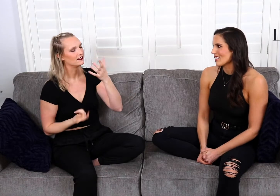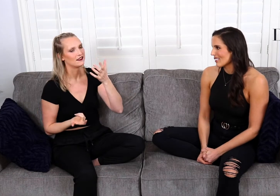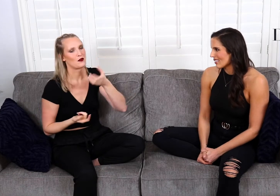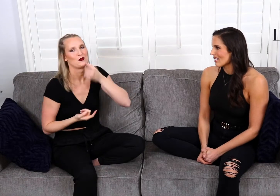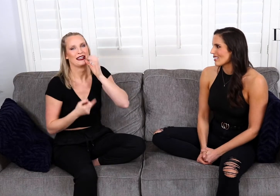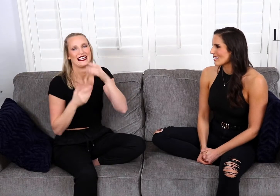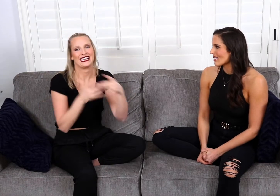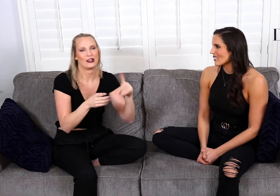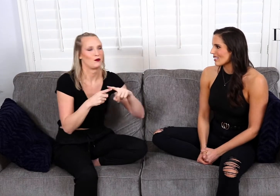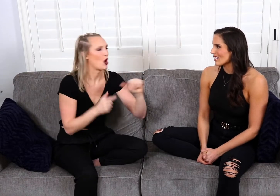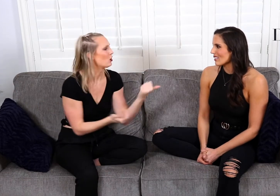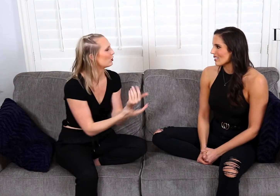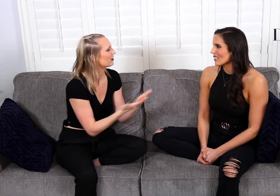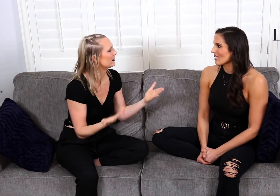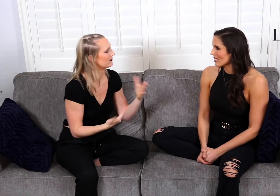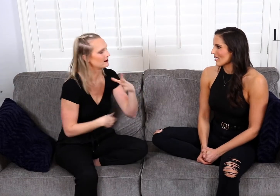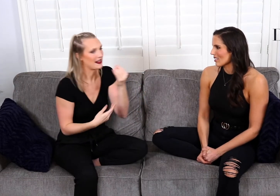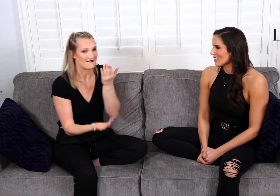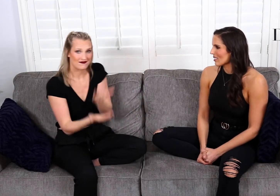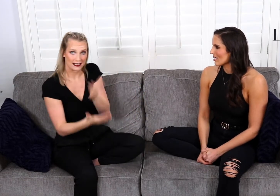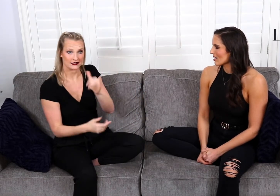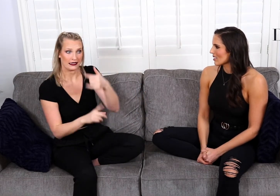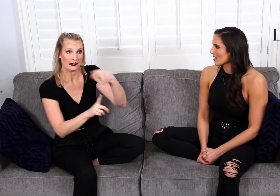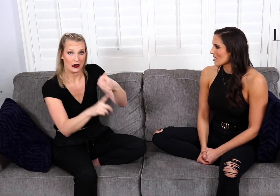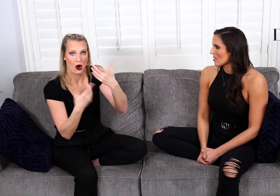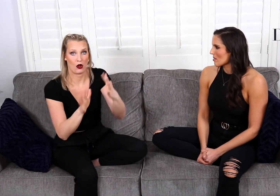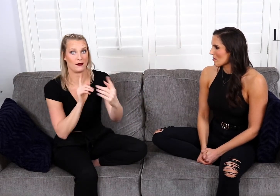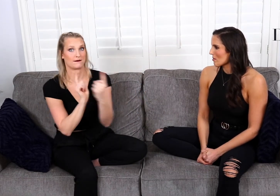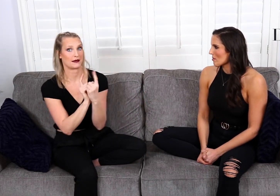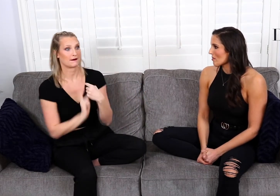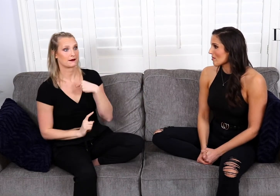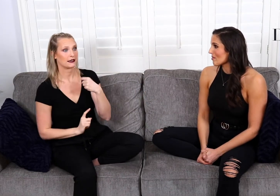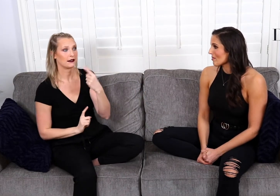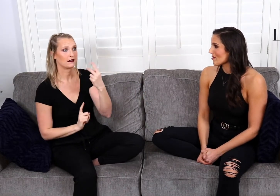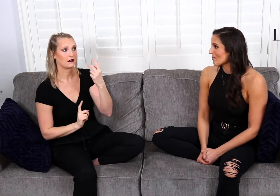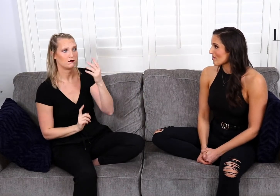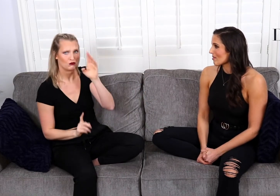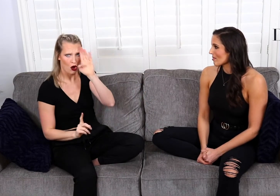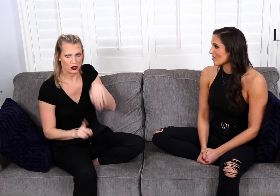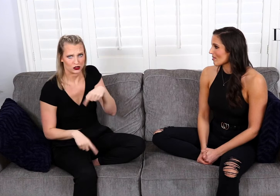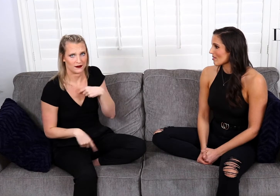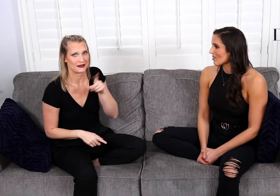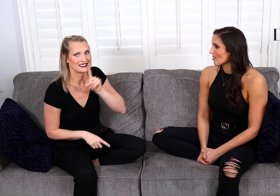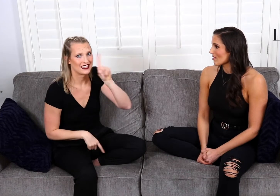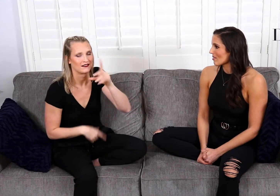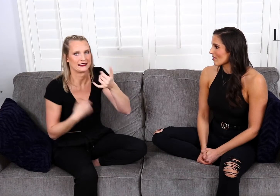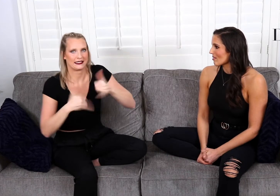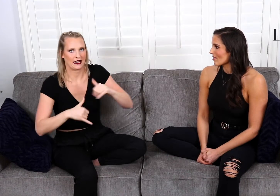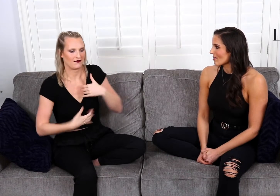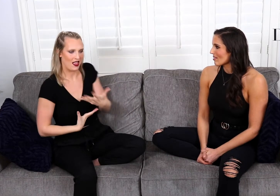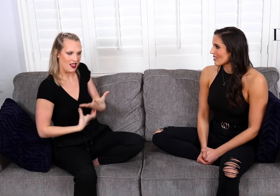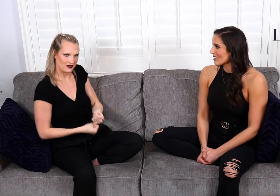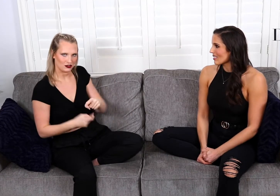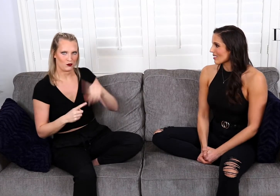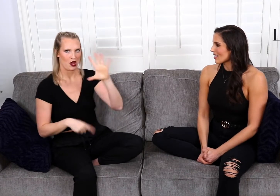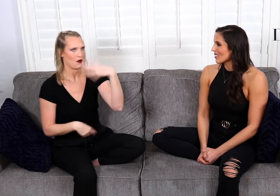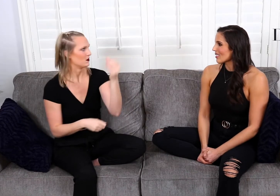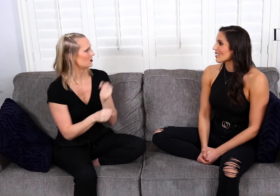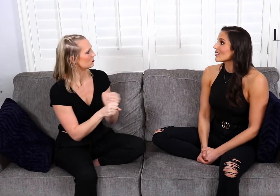And drinking can lead to other things. And the fact that he had already met me. He's already identified that I'm Deaf. And still felt confident enough to ask me